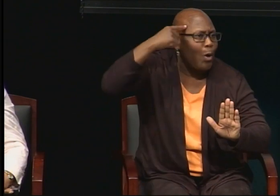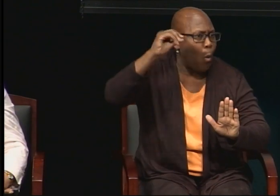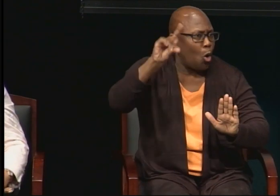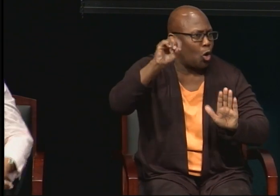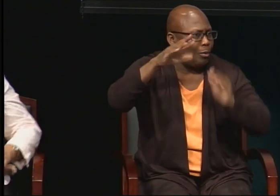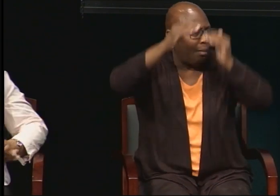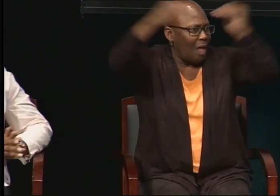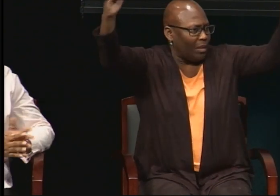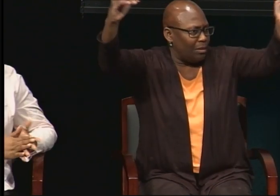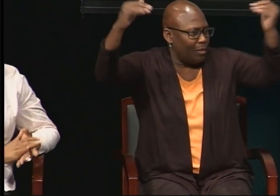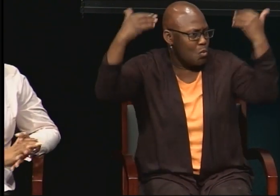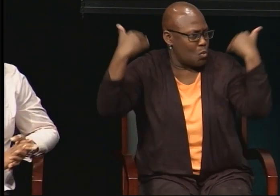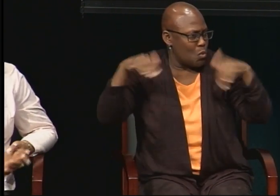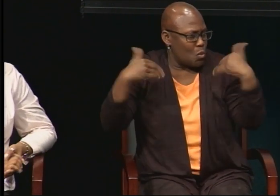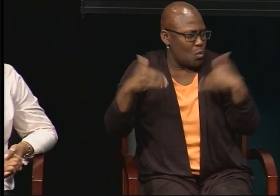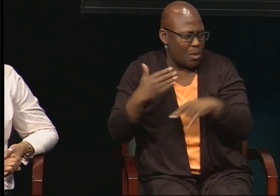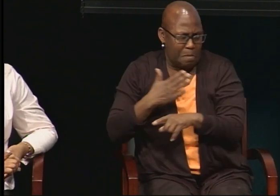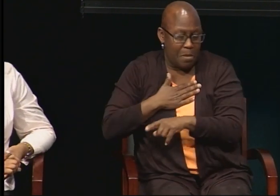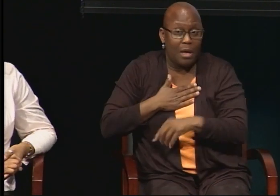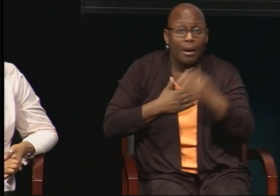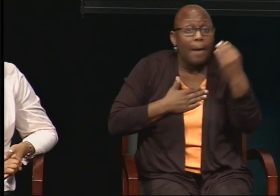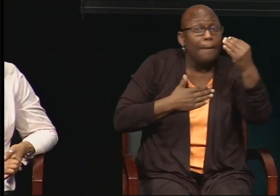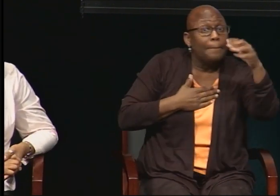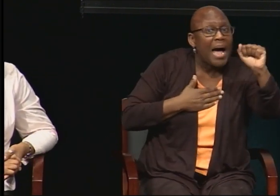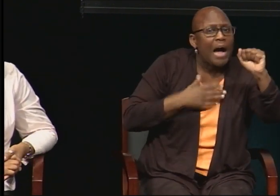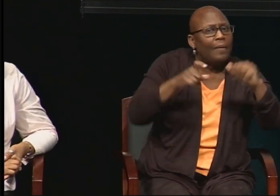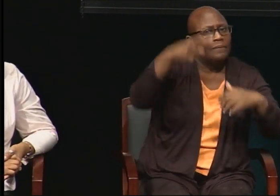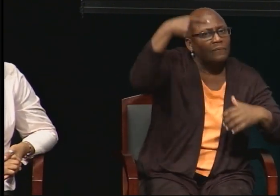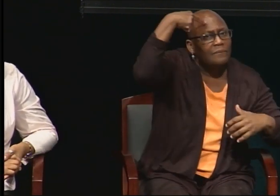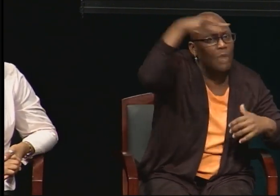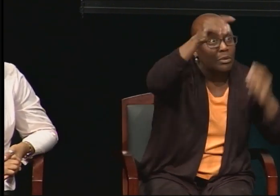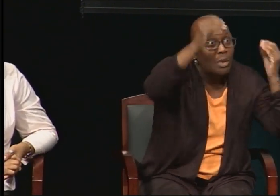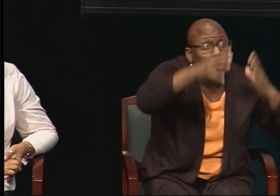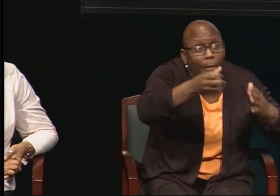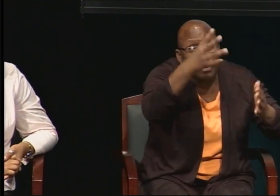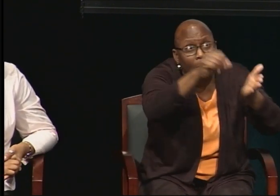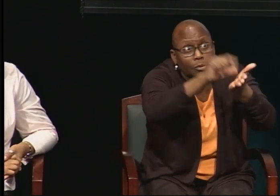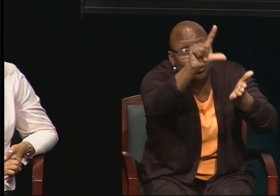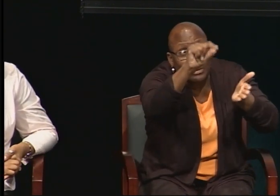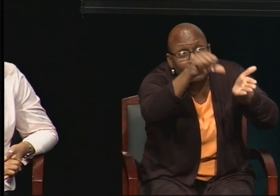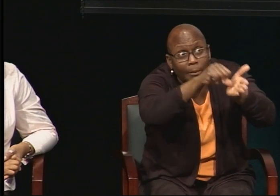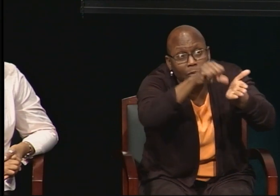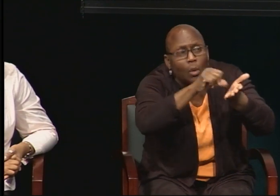is do assignments for a teacher. You want so many pages. You want this type of report. You want this type of project.